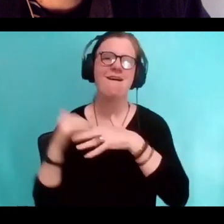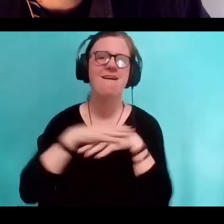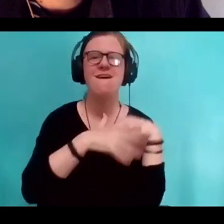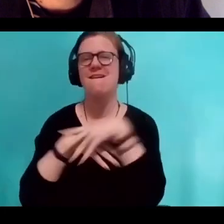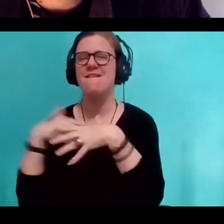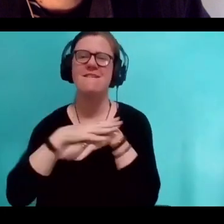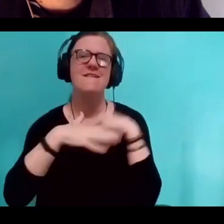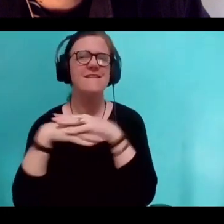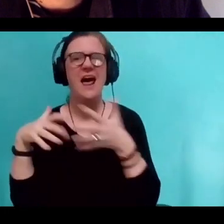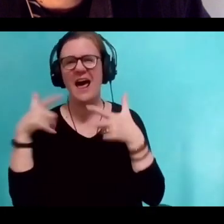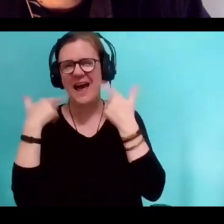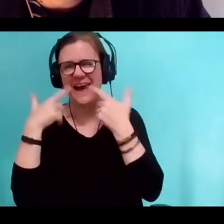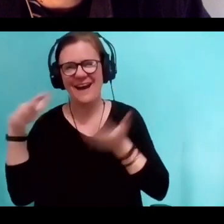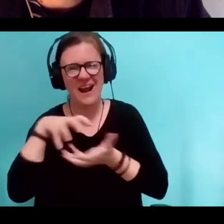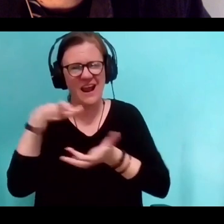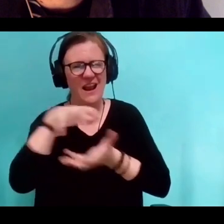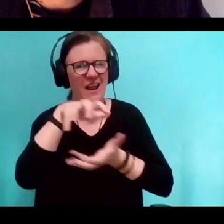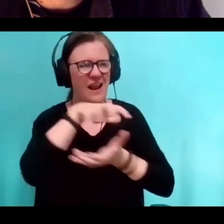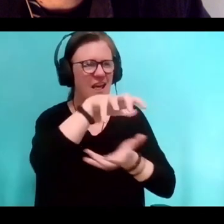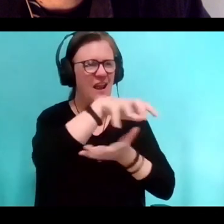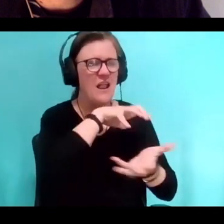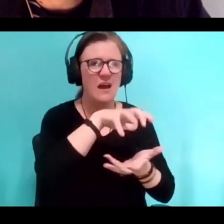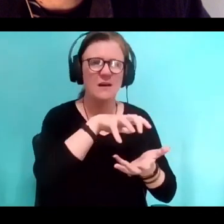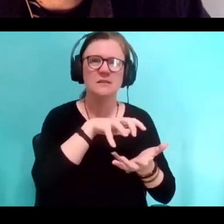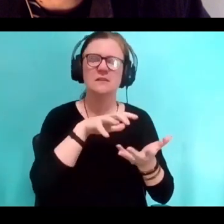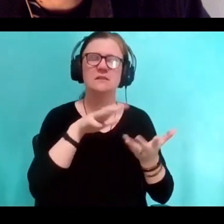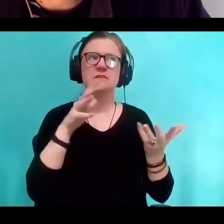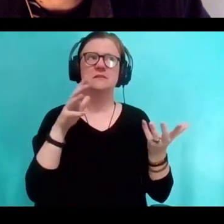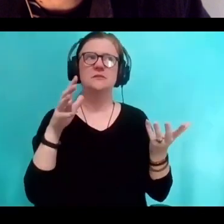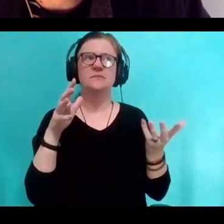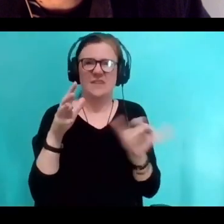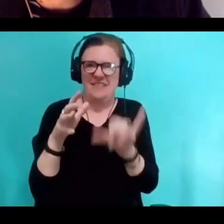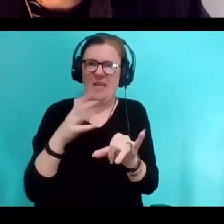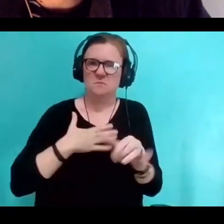all the way through both sides of the family. And so I grew up in a way,